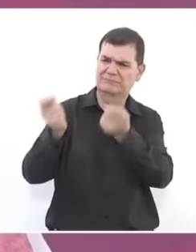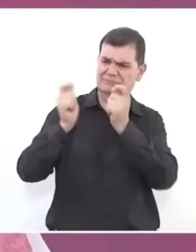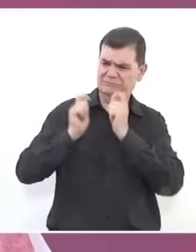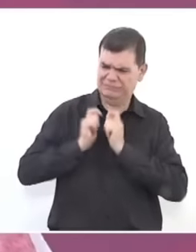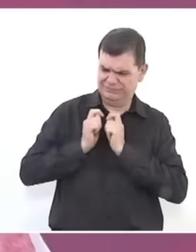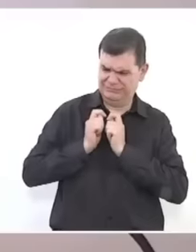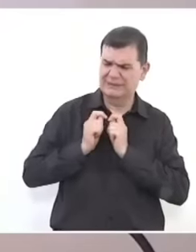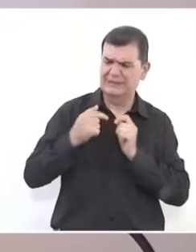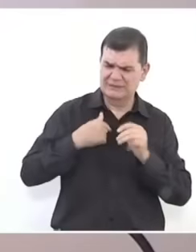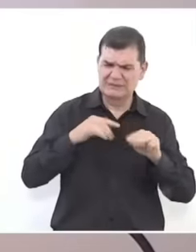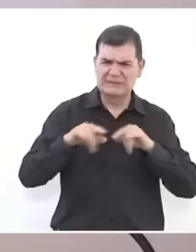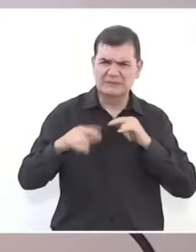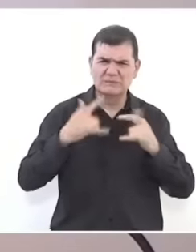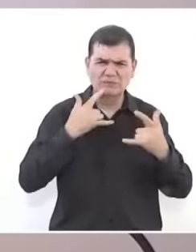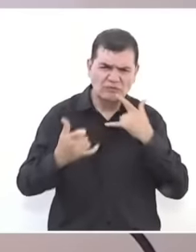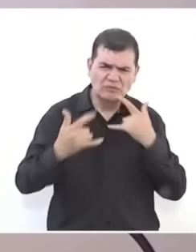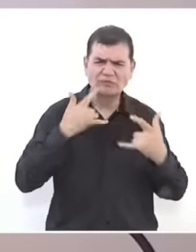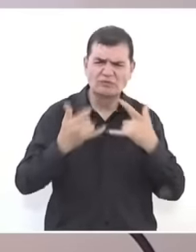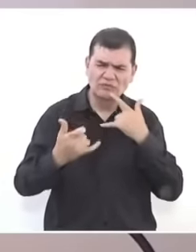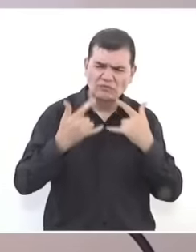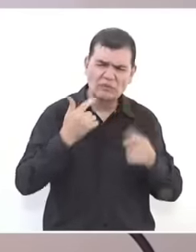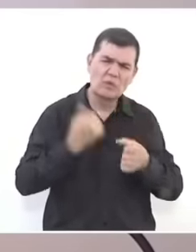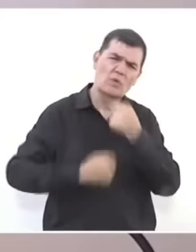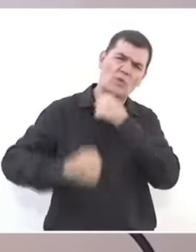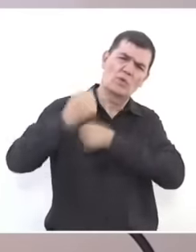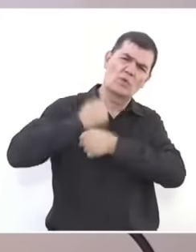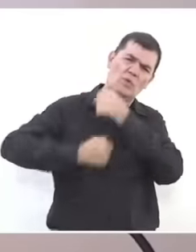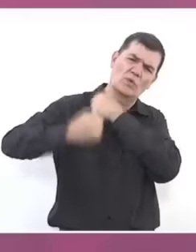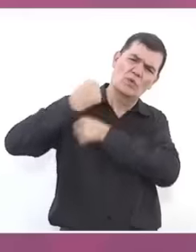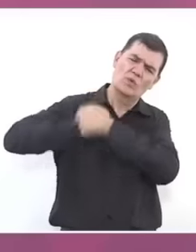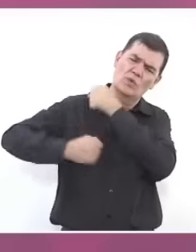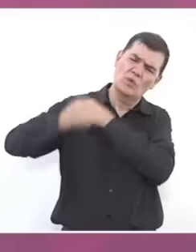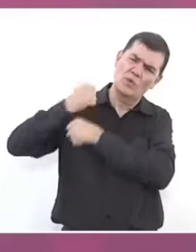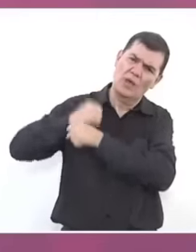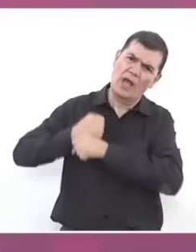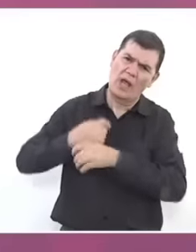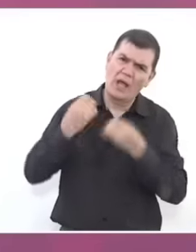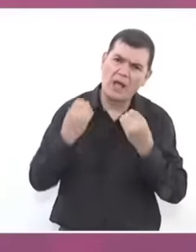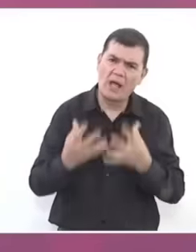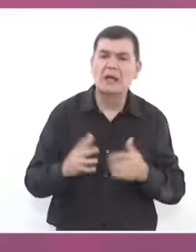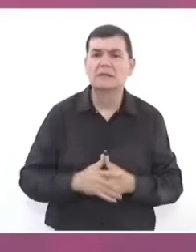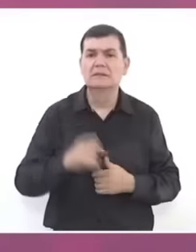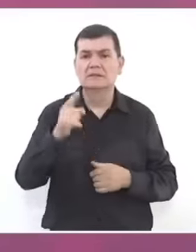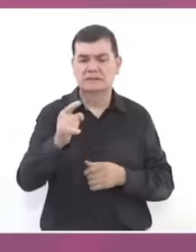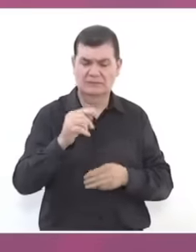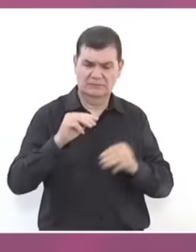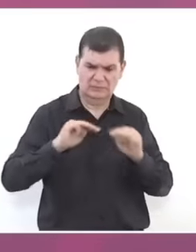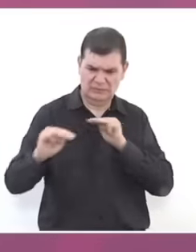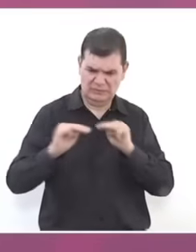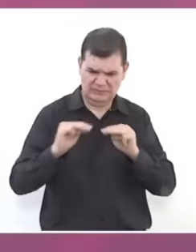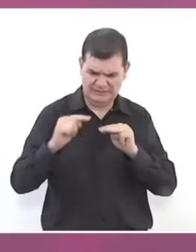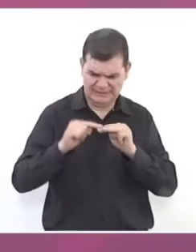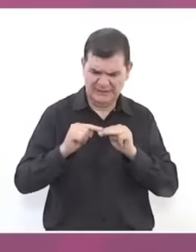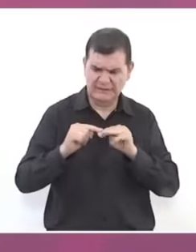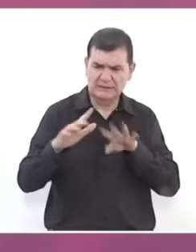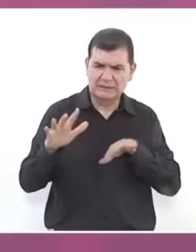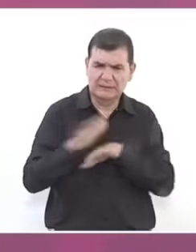that has fought for years and this movement has changed the history of